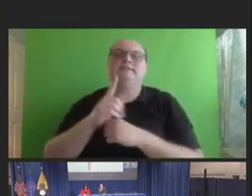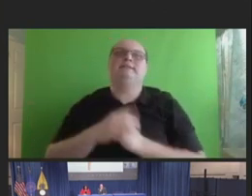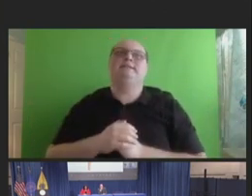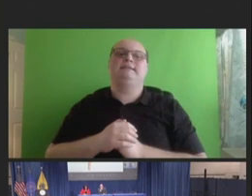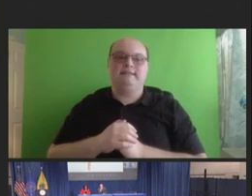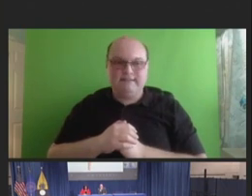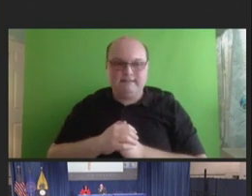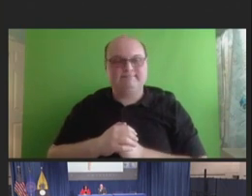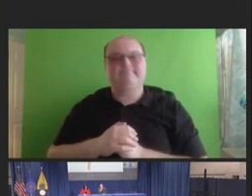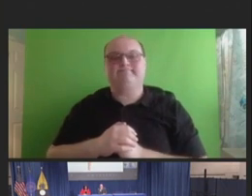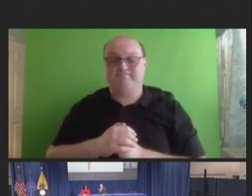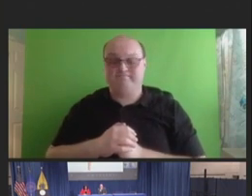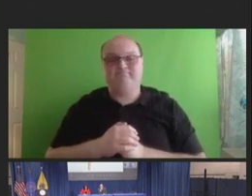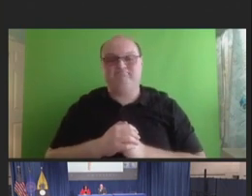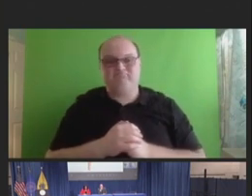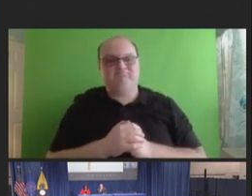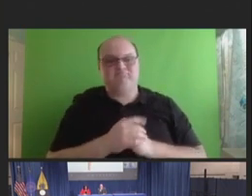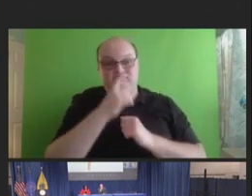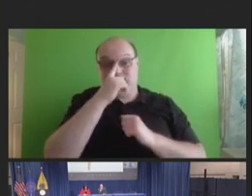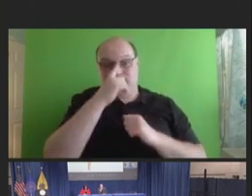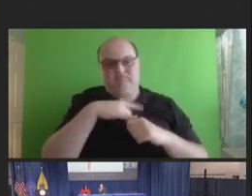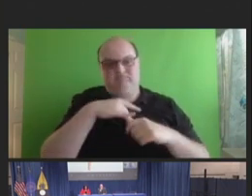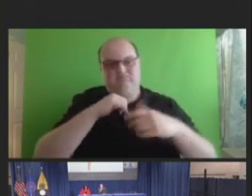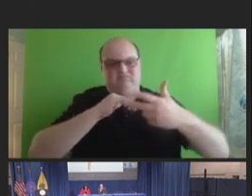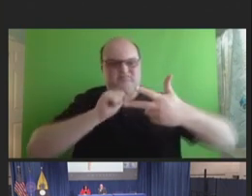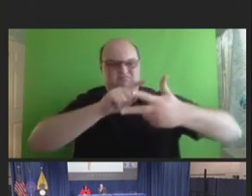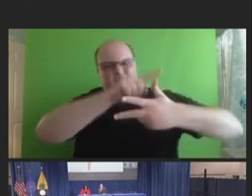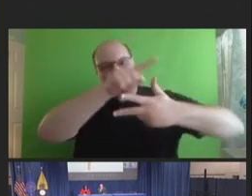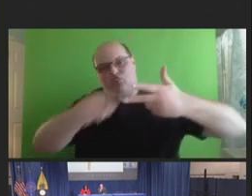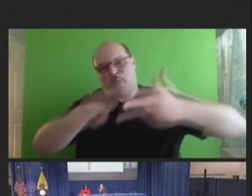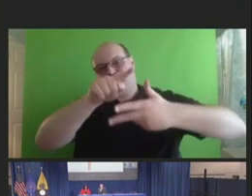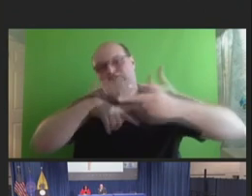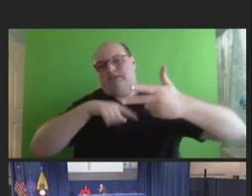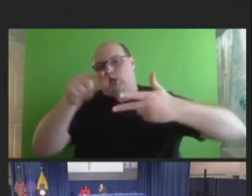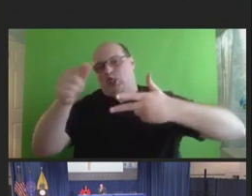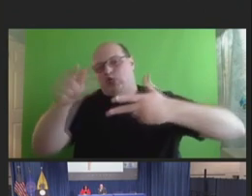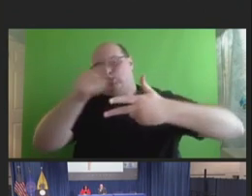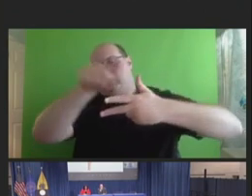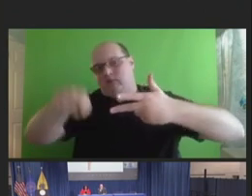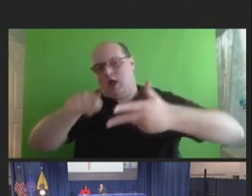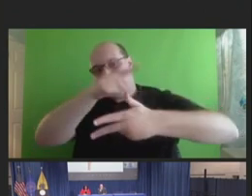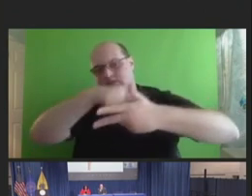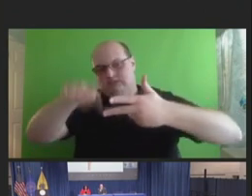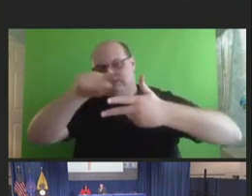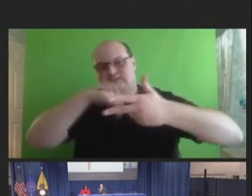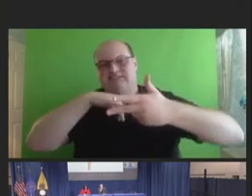you look at these top three, right? And these were the top three reasons, other than a medical